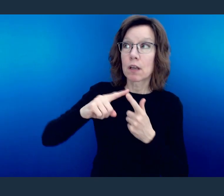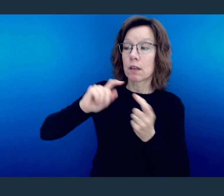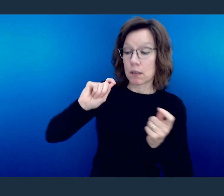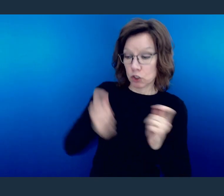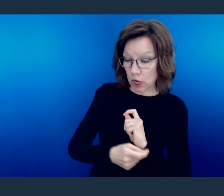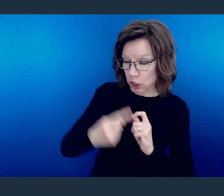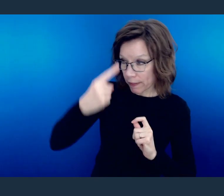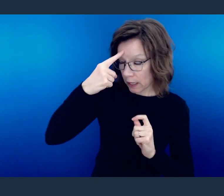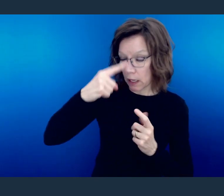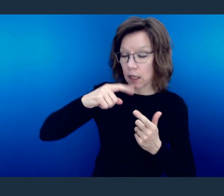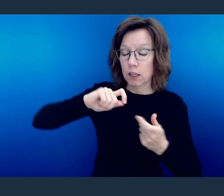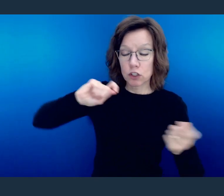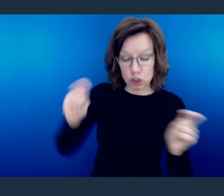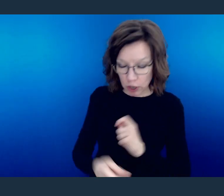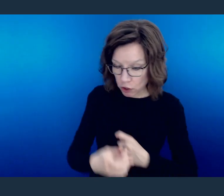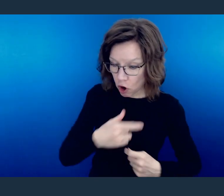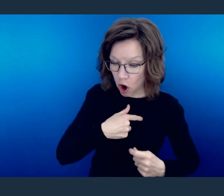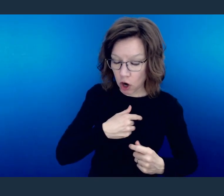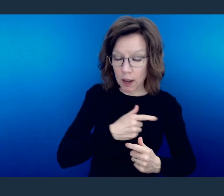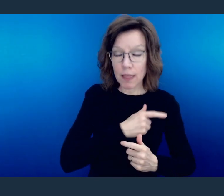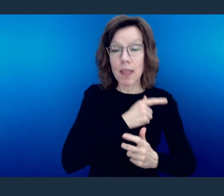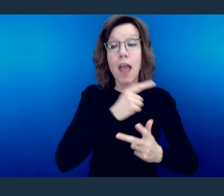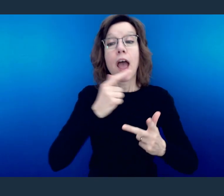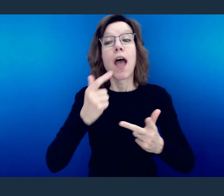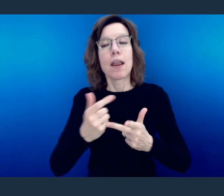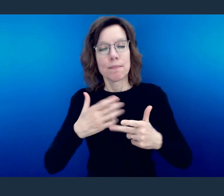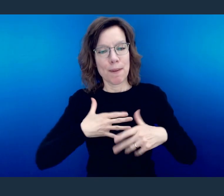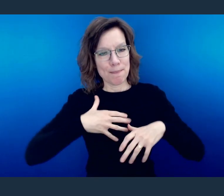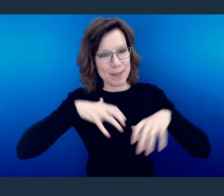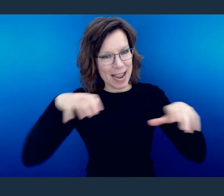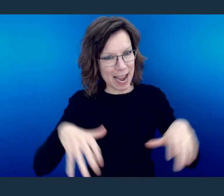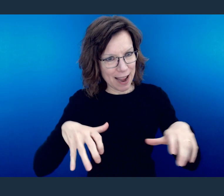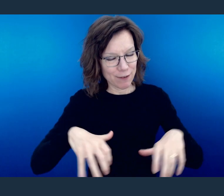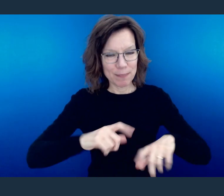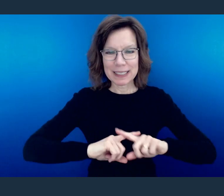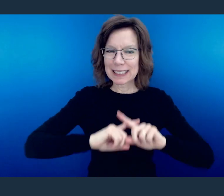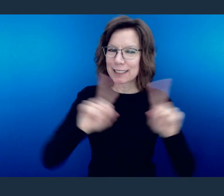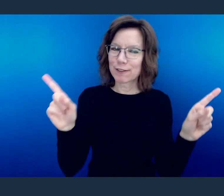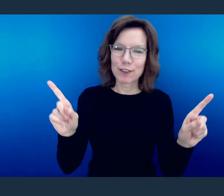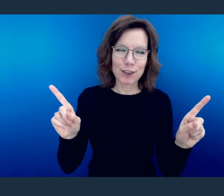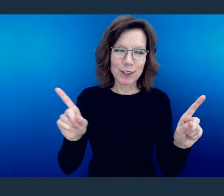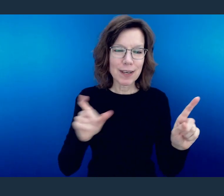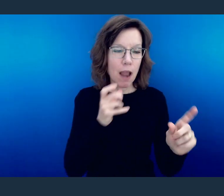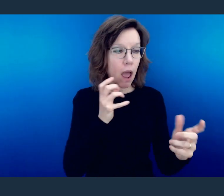And then how they behave has to be distinct and distinguished from how the world might